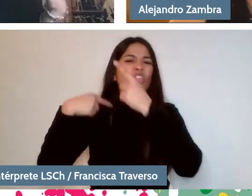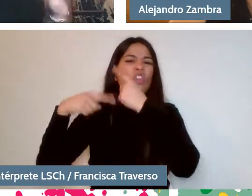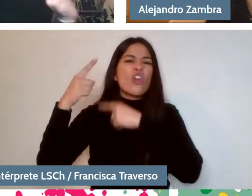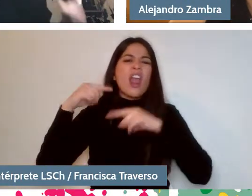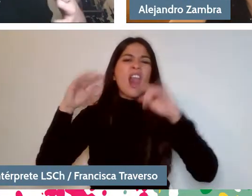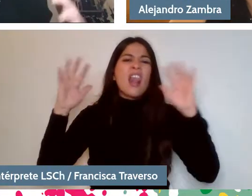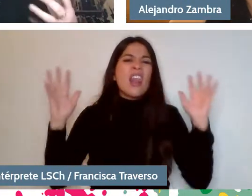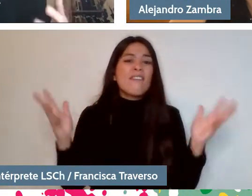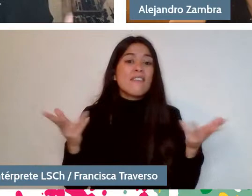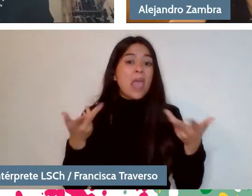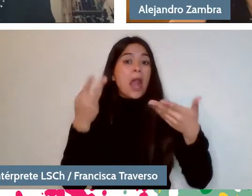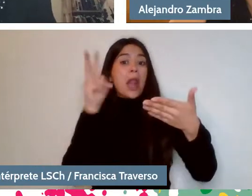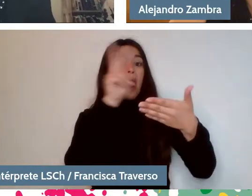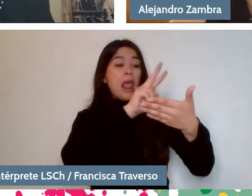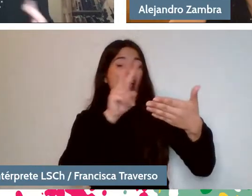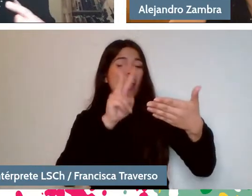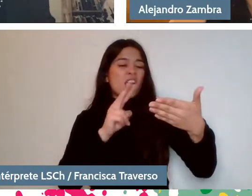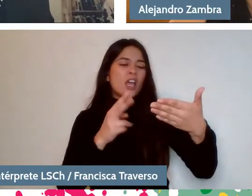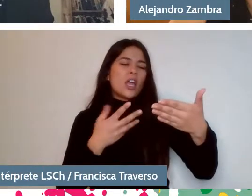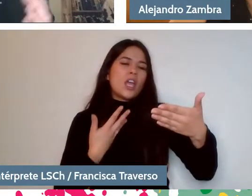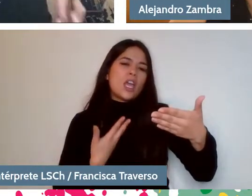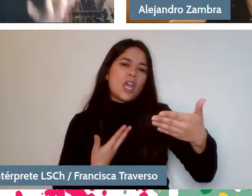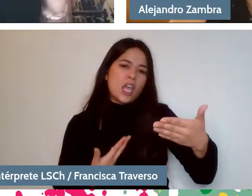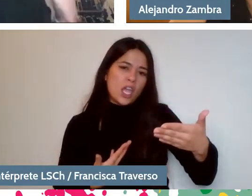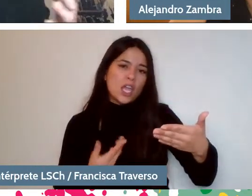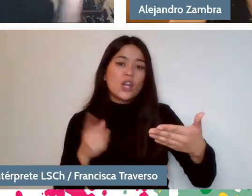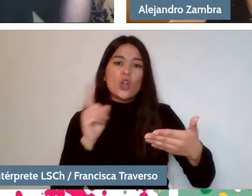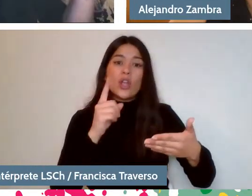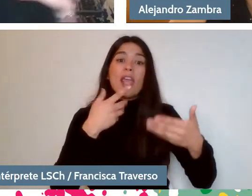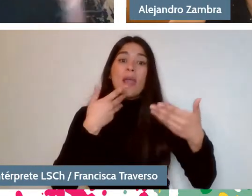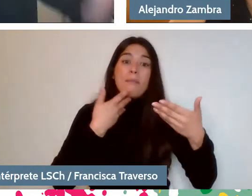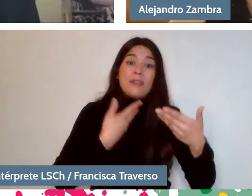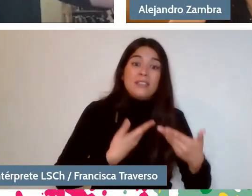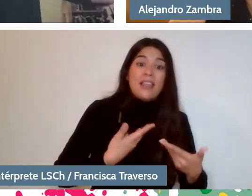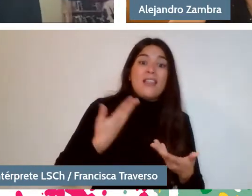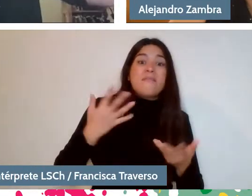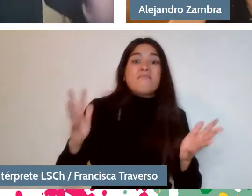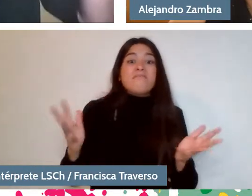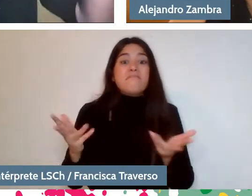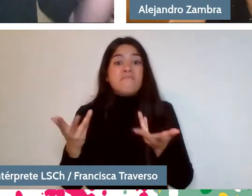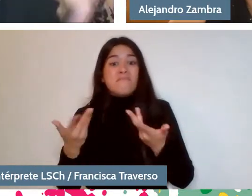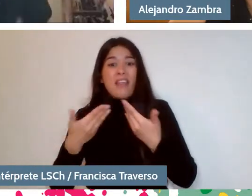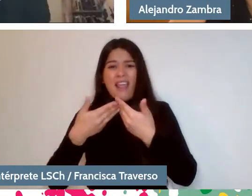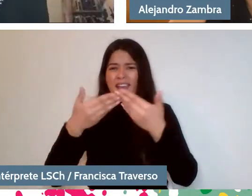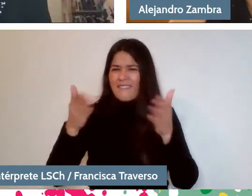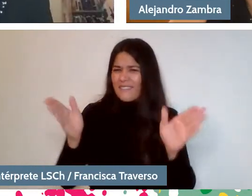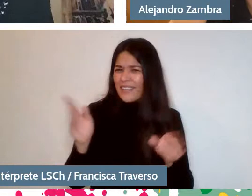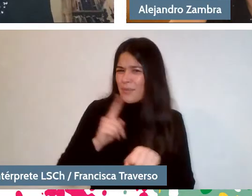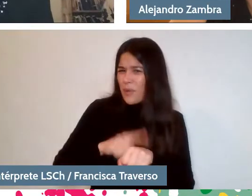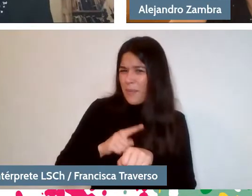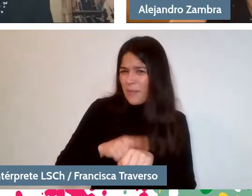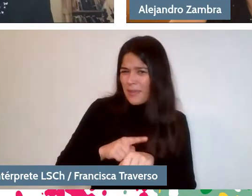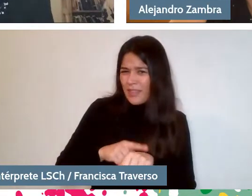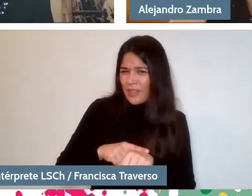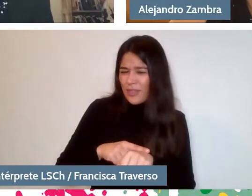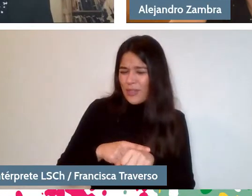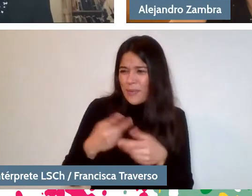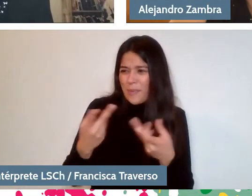I mean, trying to make the stories upside down, not getting so heavy and always open a small window to let in a little light, a little air,